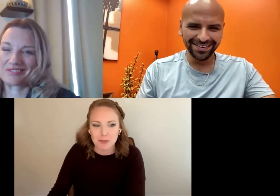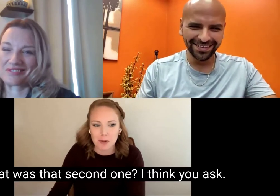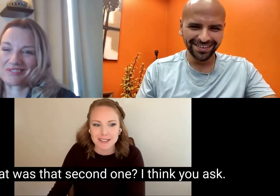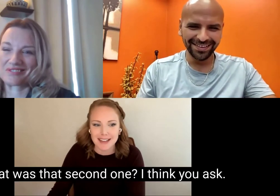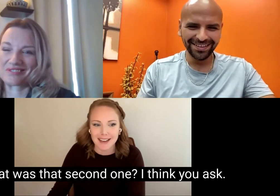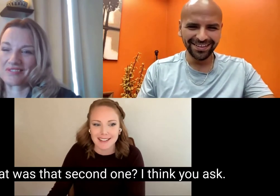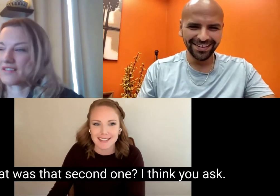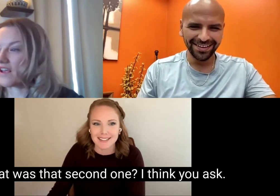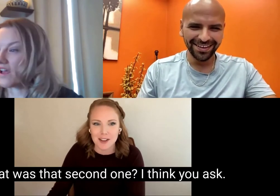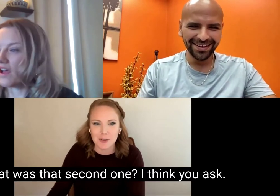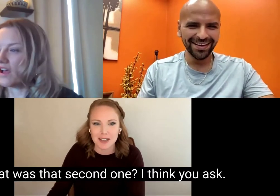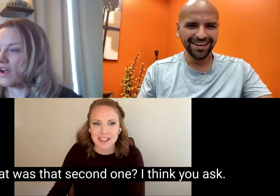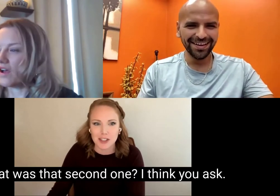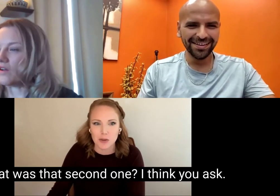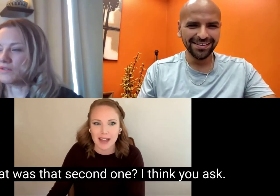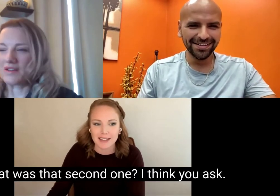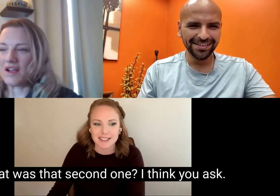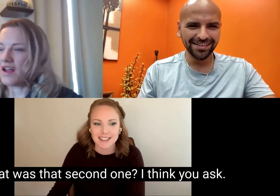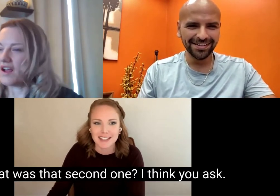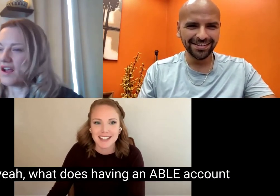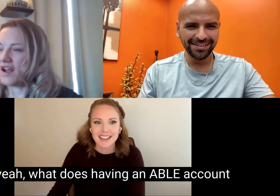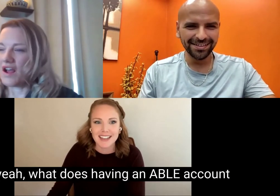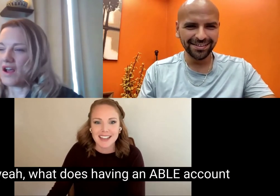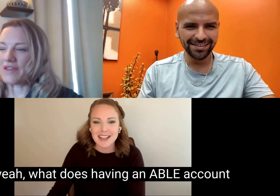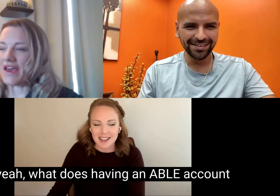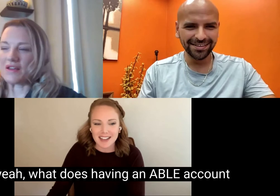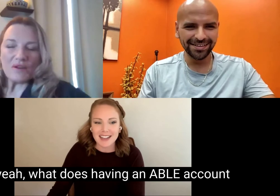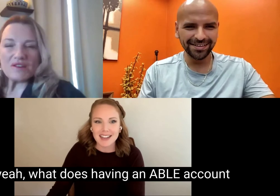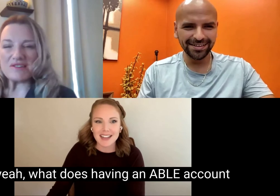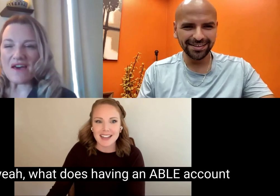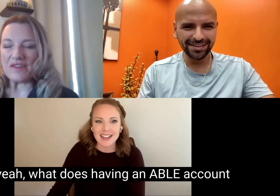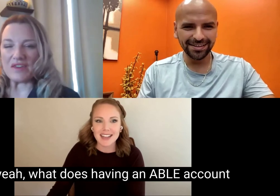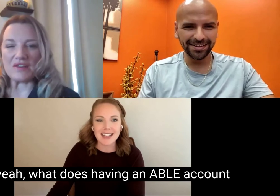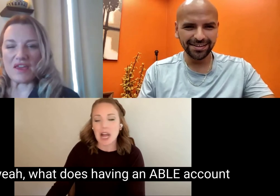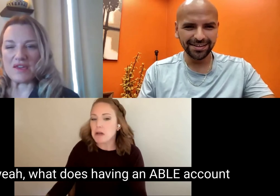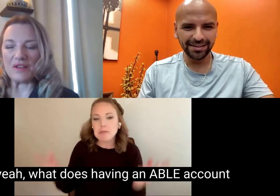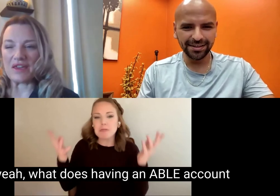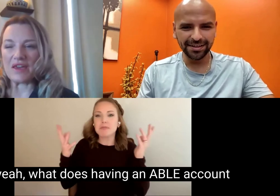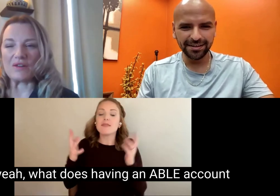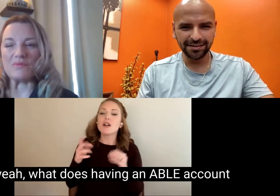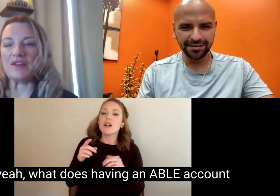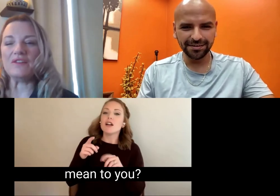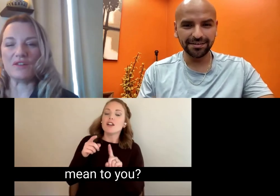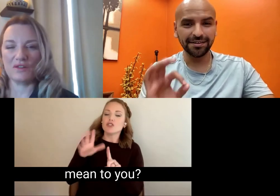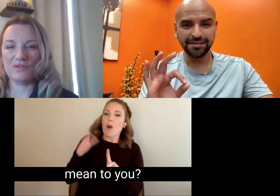What was that second one? I think you ask. I can just I couldn't remember your second question. Oh yeah, what does having an ABLE account mean to you?